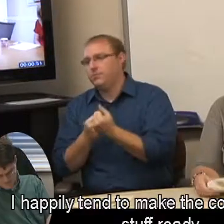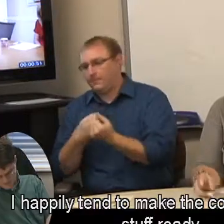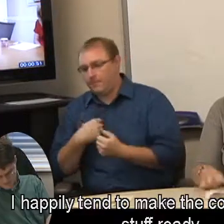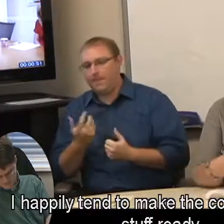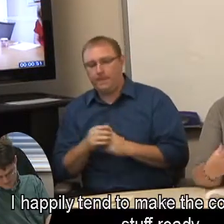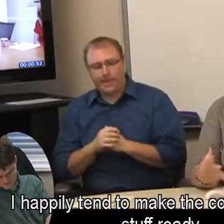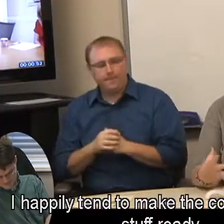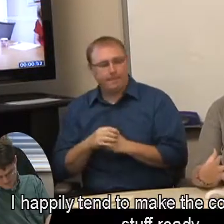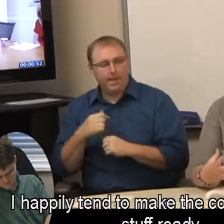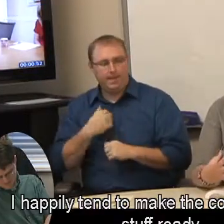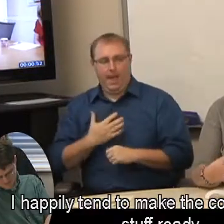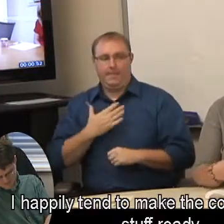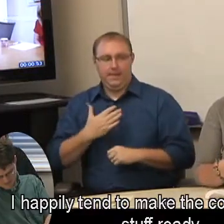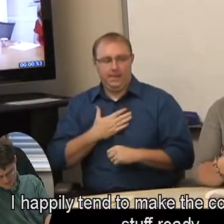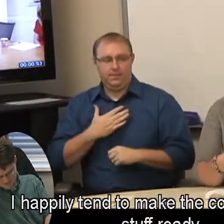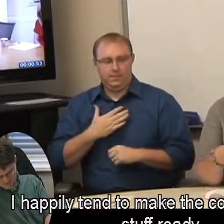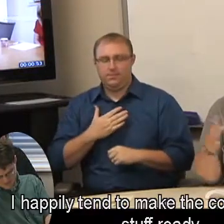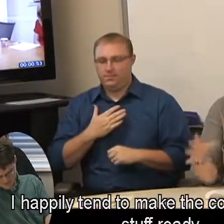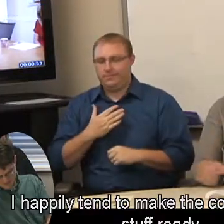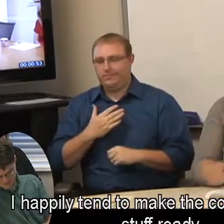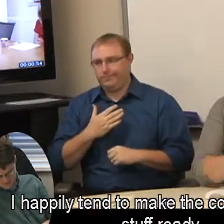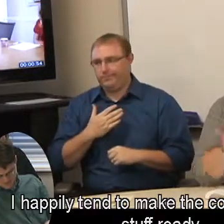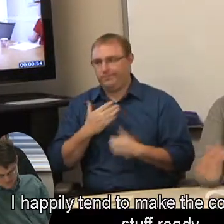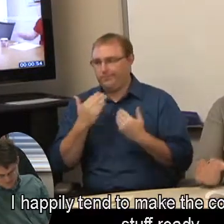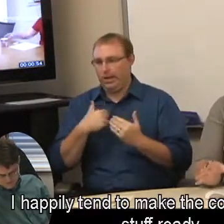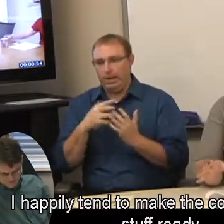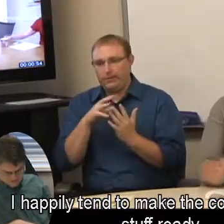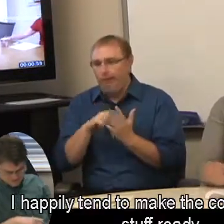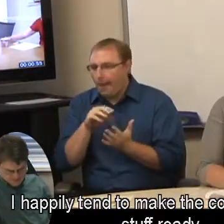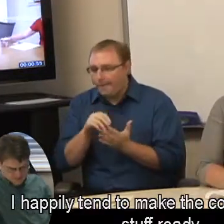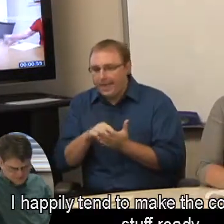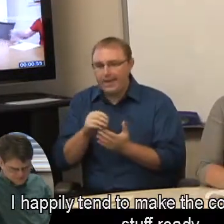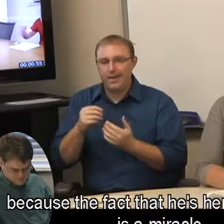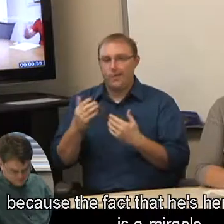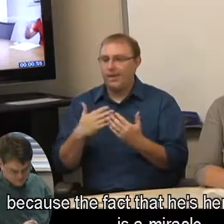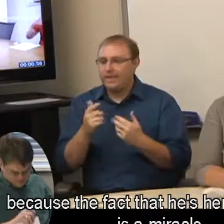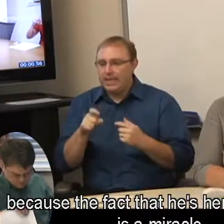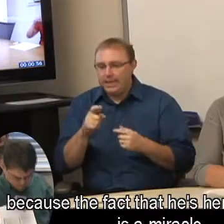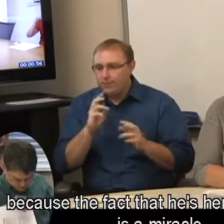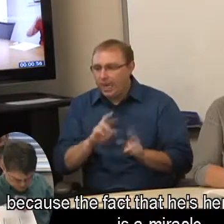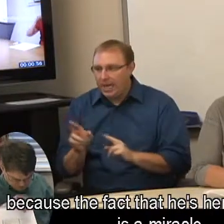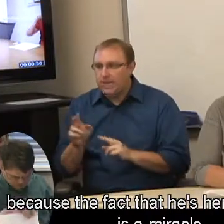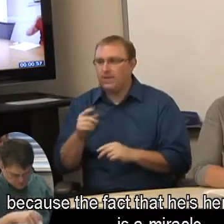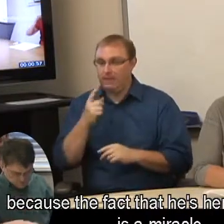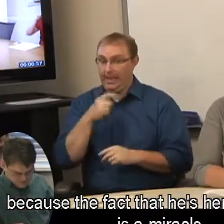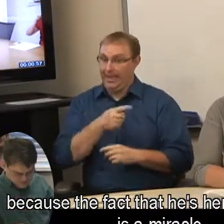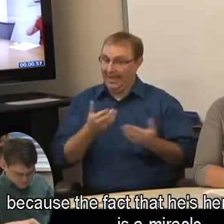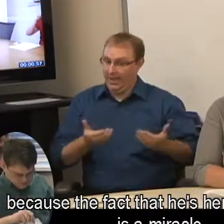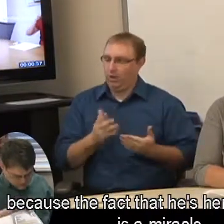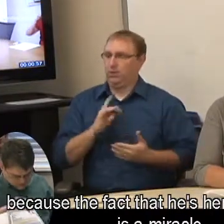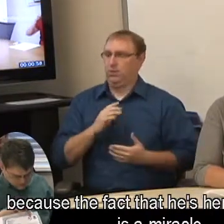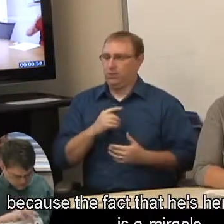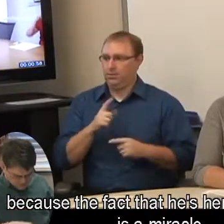I happily tend to make the copies and get stuff ready, because the fact that he's here sometimes is a miracle.